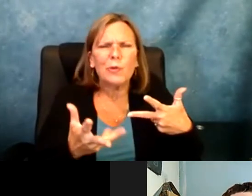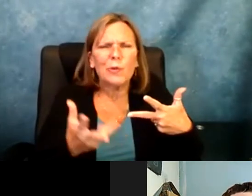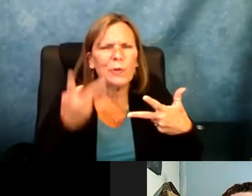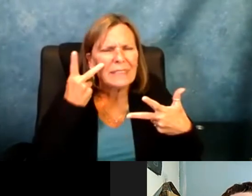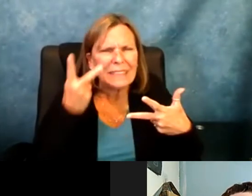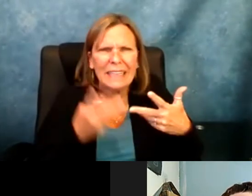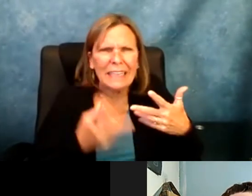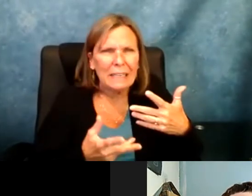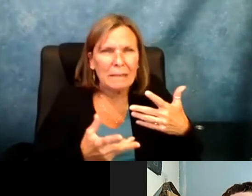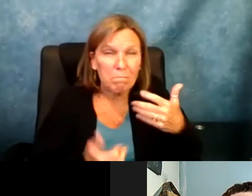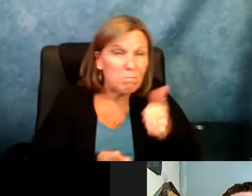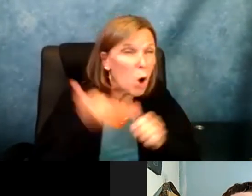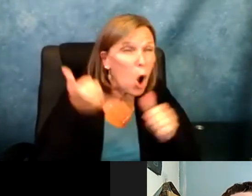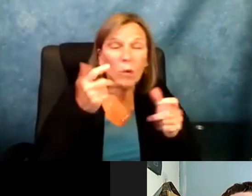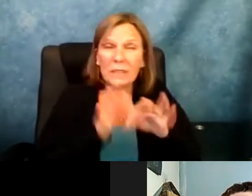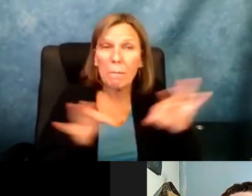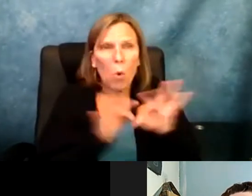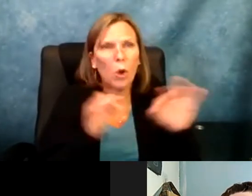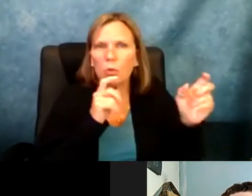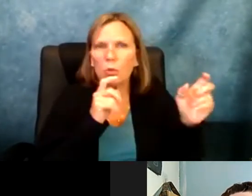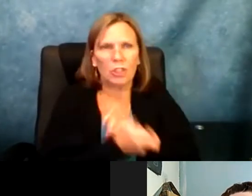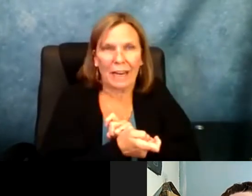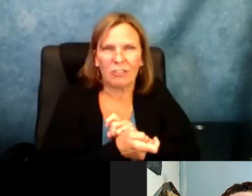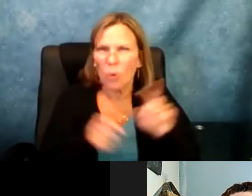Grace. If I had to ask you, what would